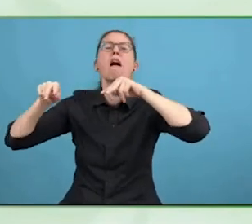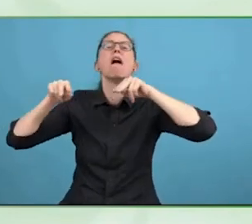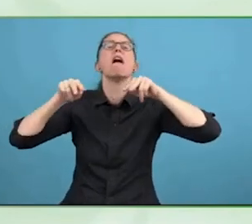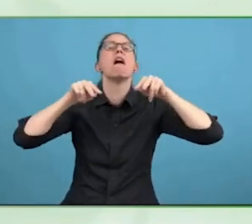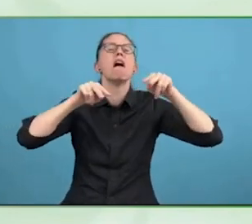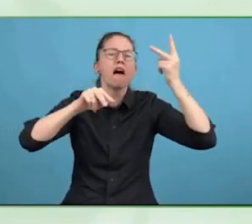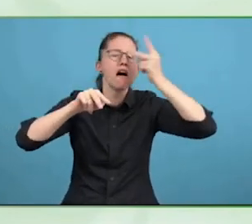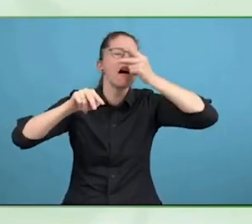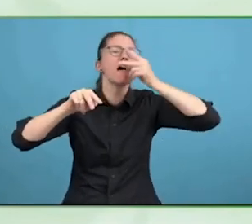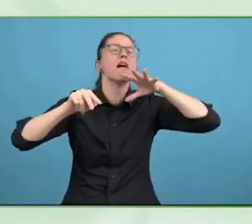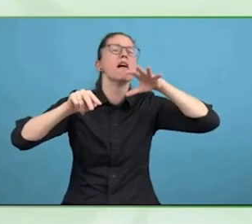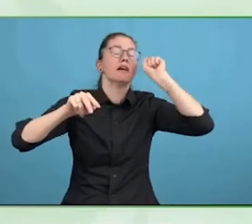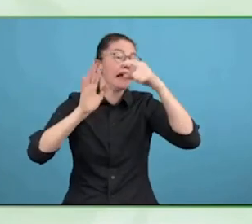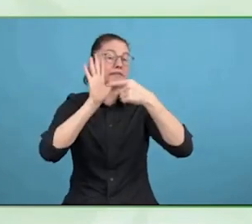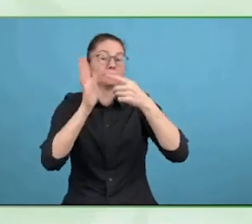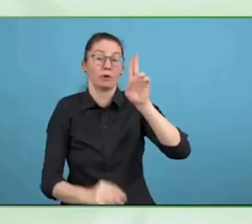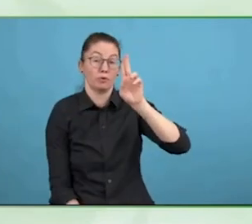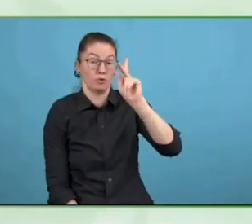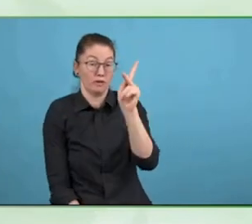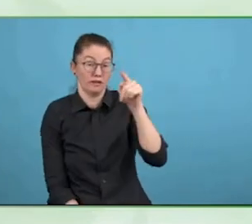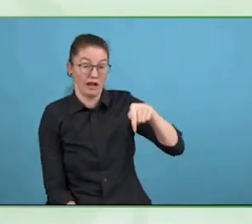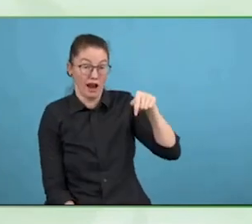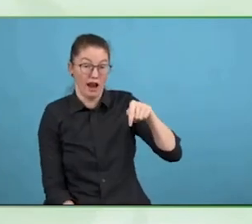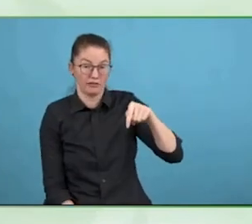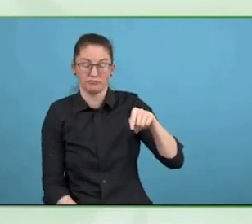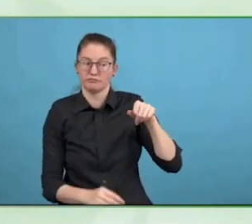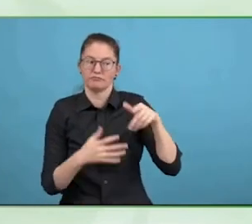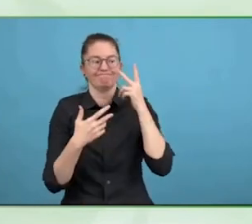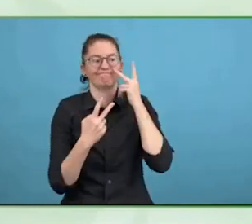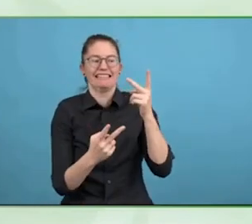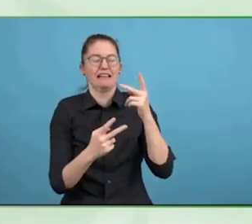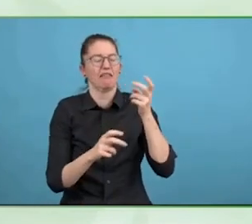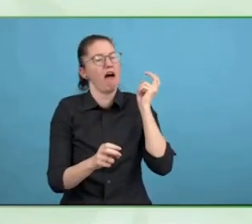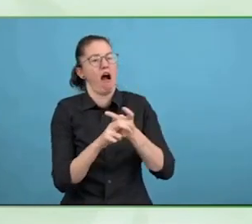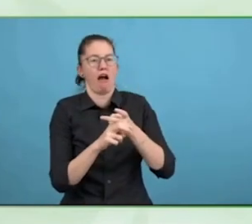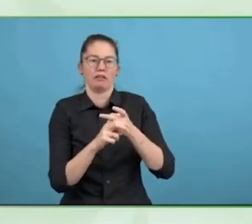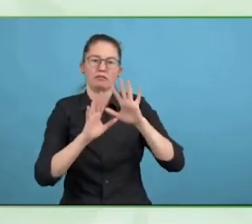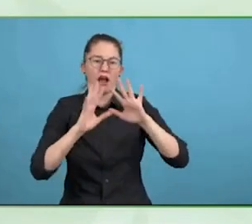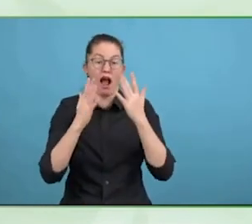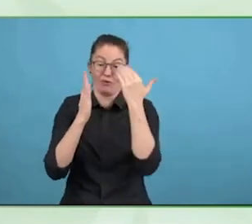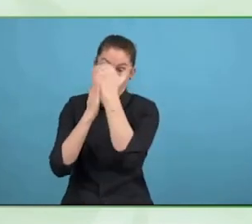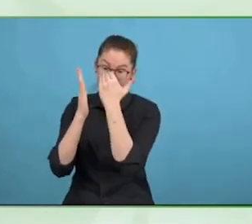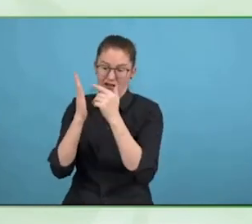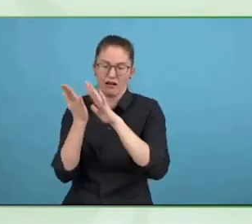them on other European… so, that has been interesting.